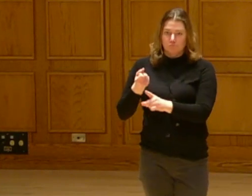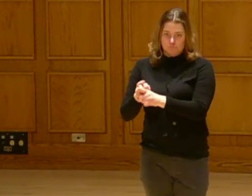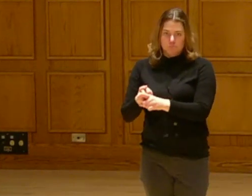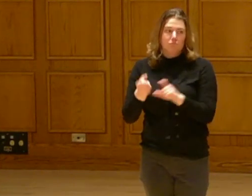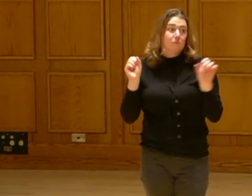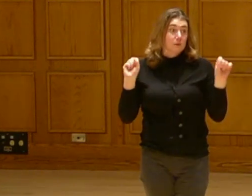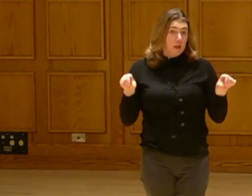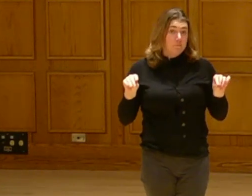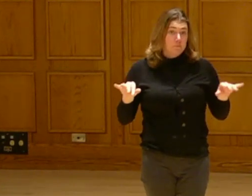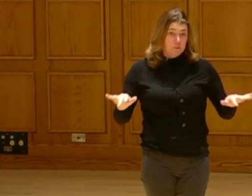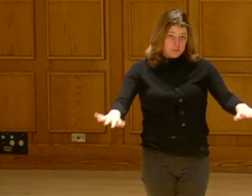influence, both of those have consequences.